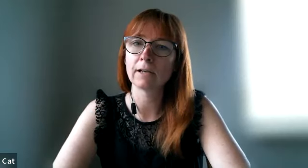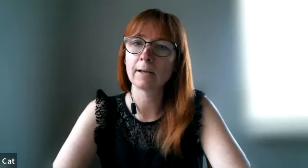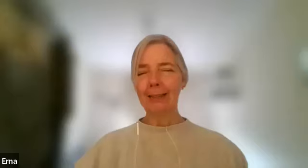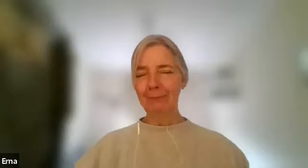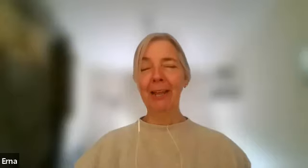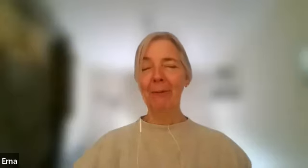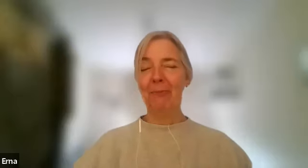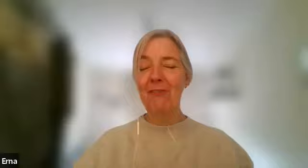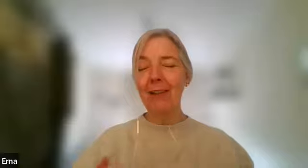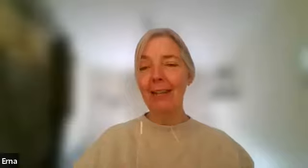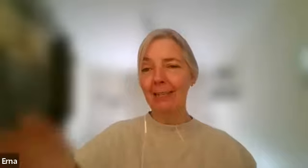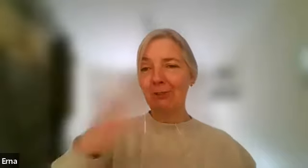okay let's